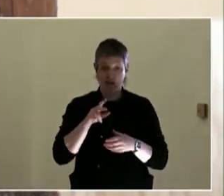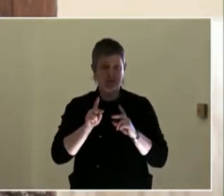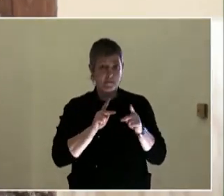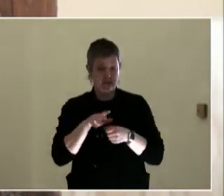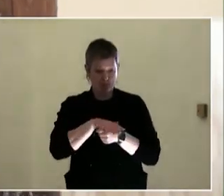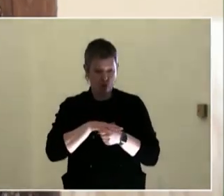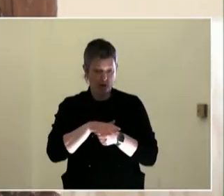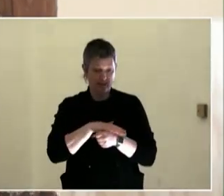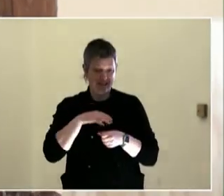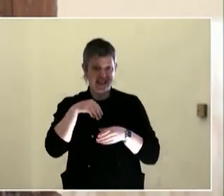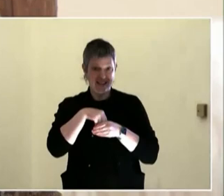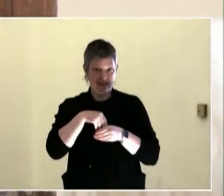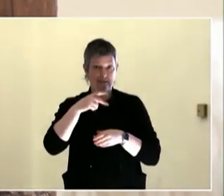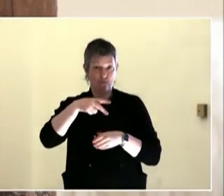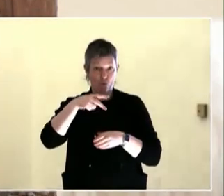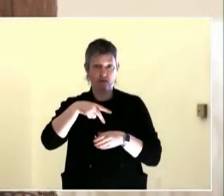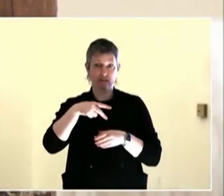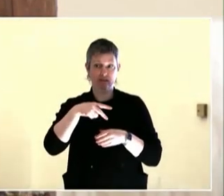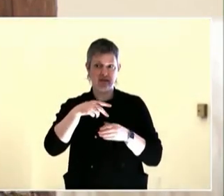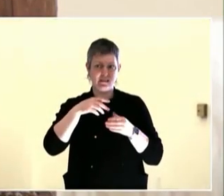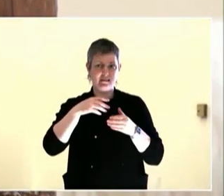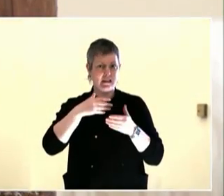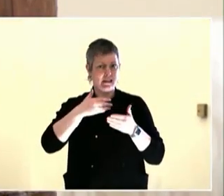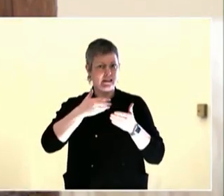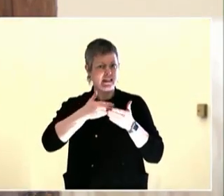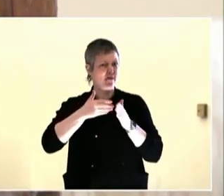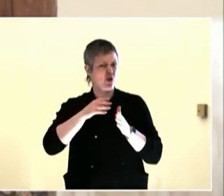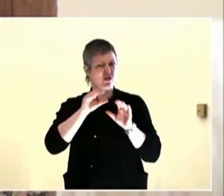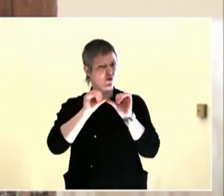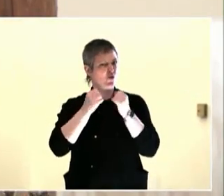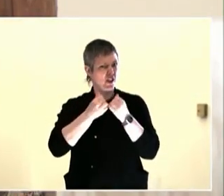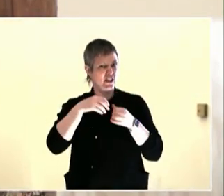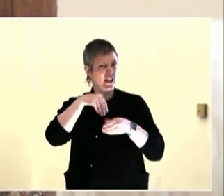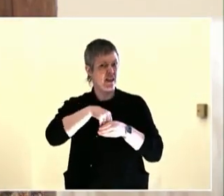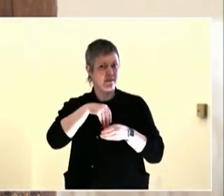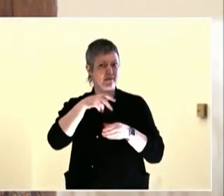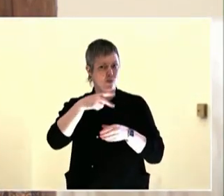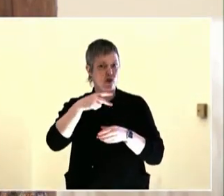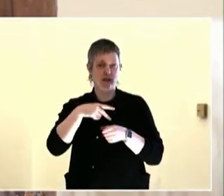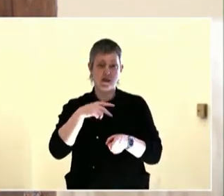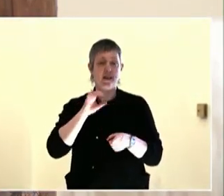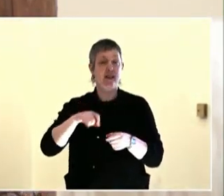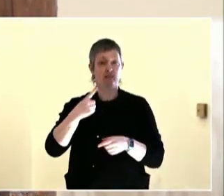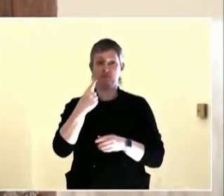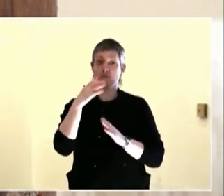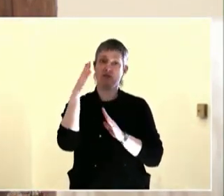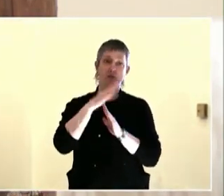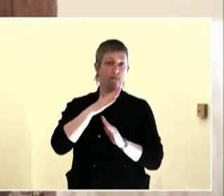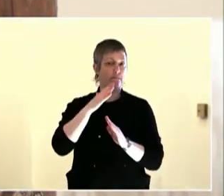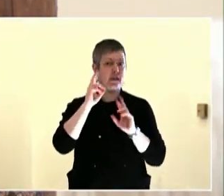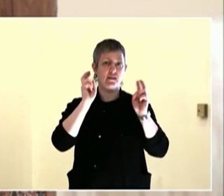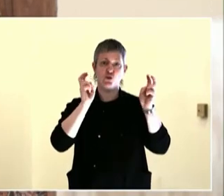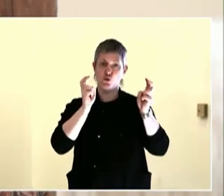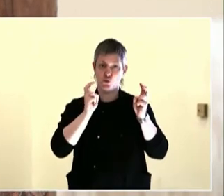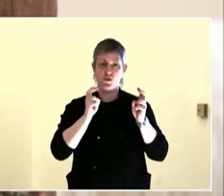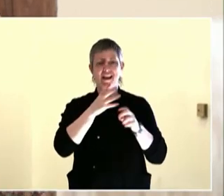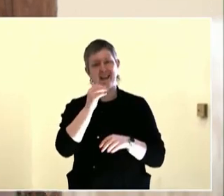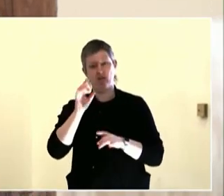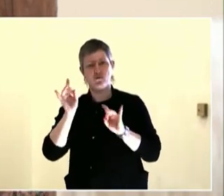write a book of poetry, just to work to fully benefit and publish it.